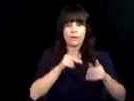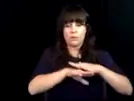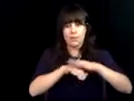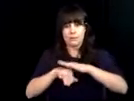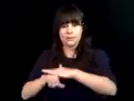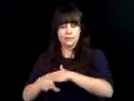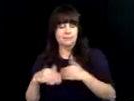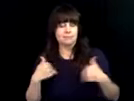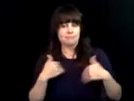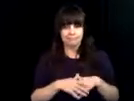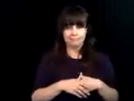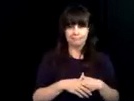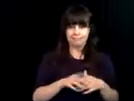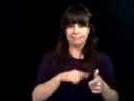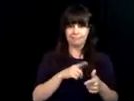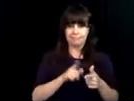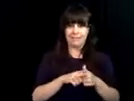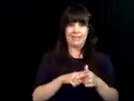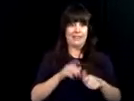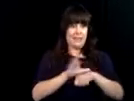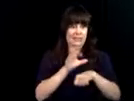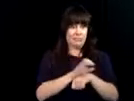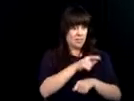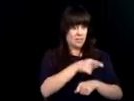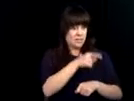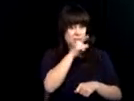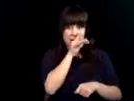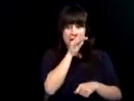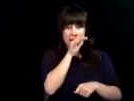speech software happened and little did we realize then how much of the